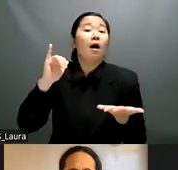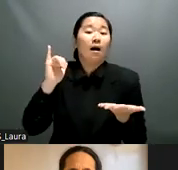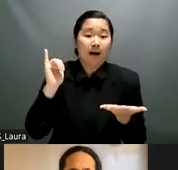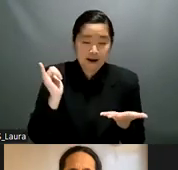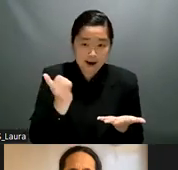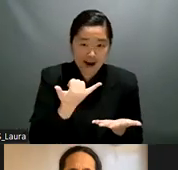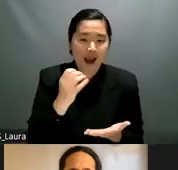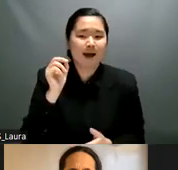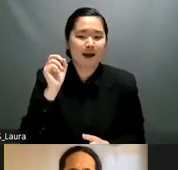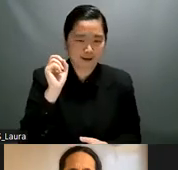which began